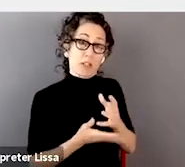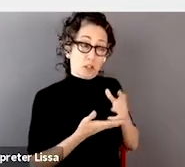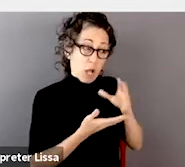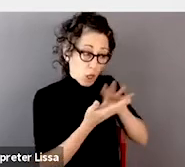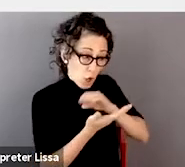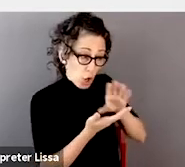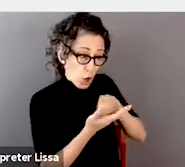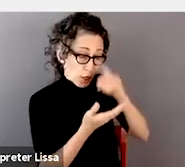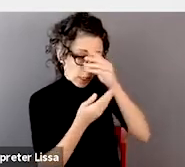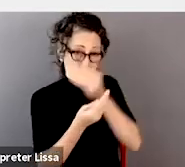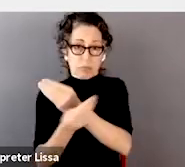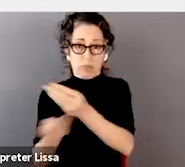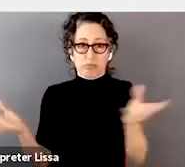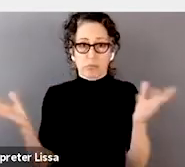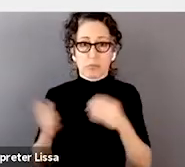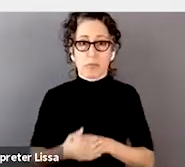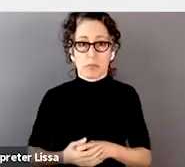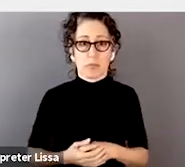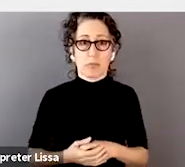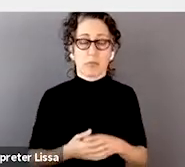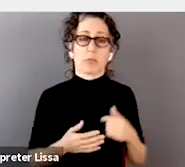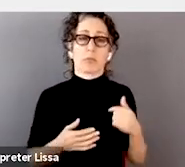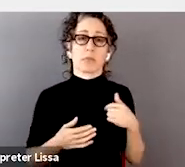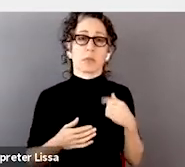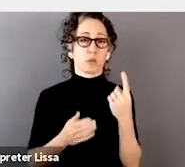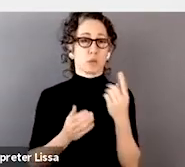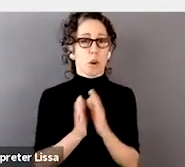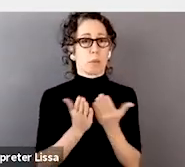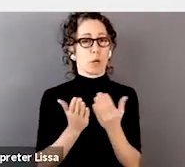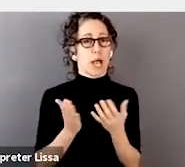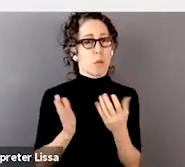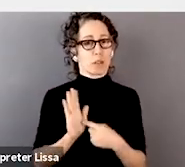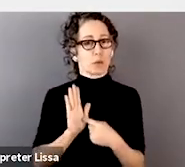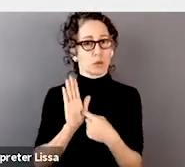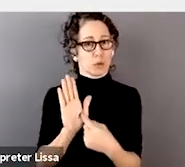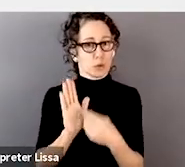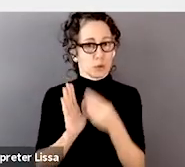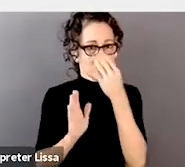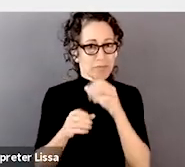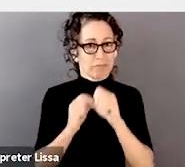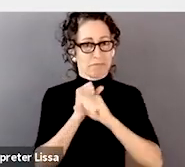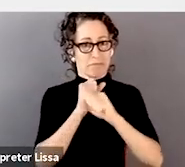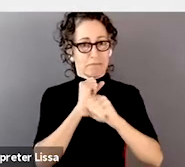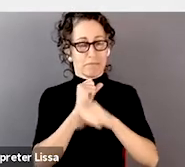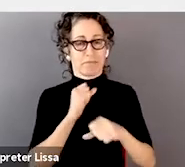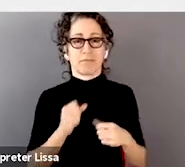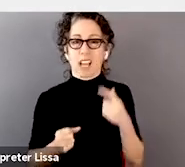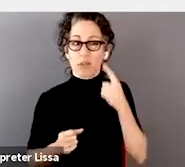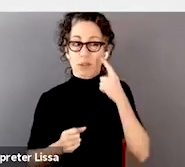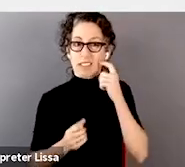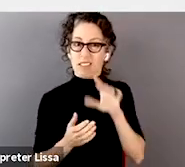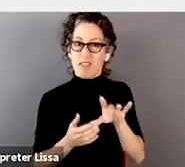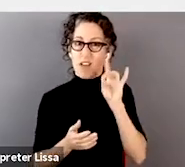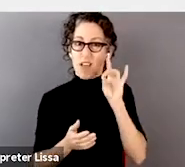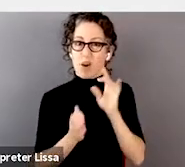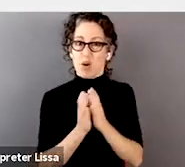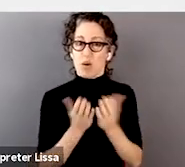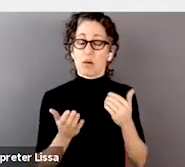And in fact, there's a book I'd like to plug because I read it recently and I found it really is an eye opener, it was called